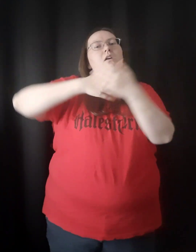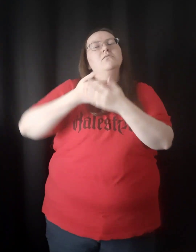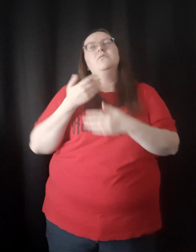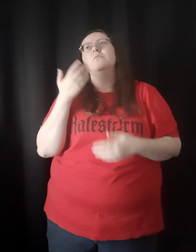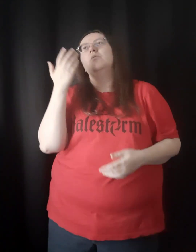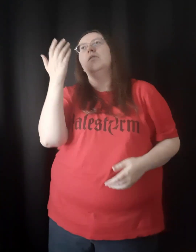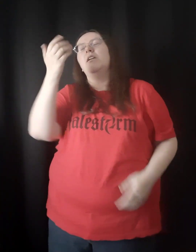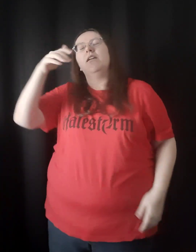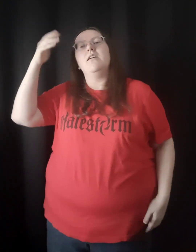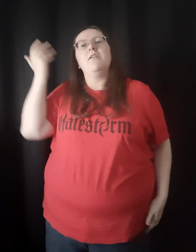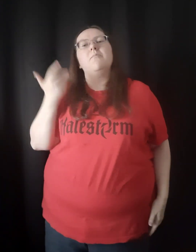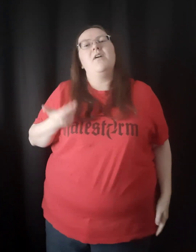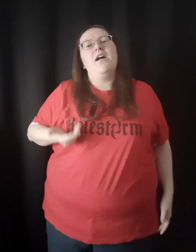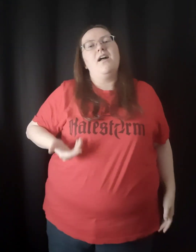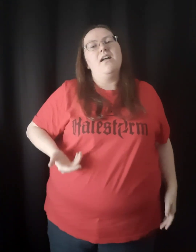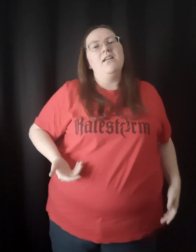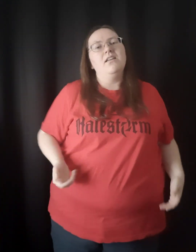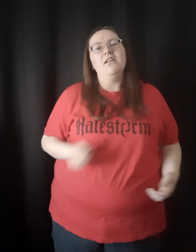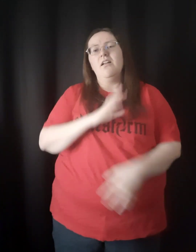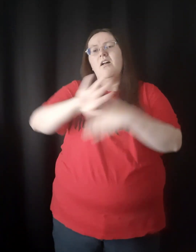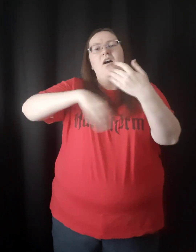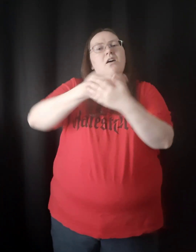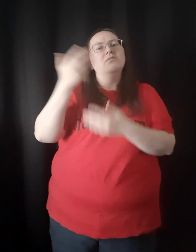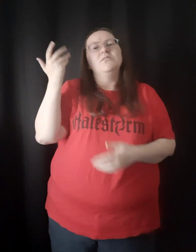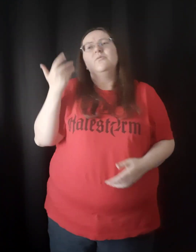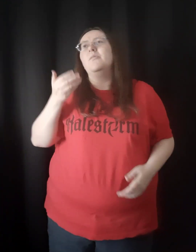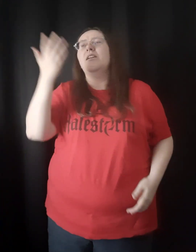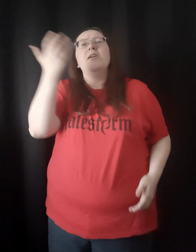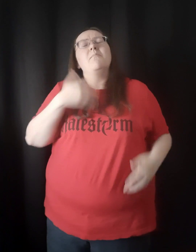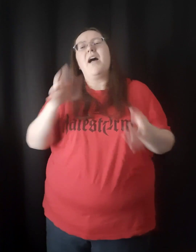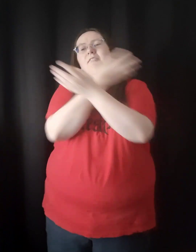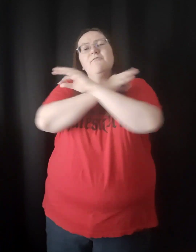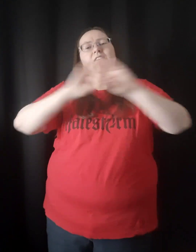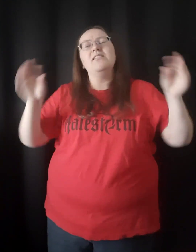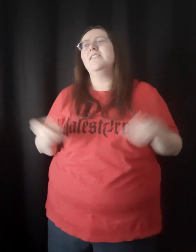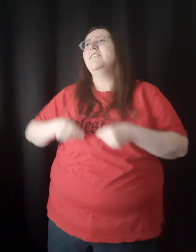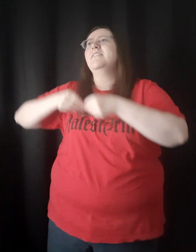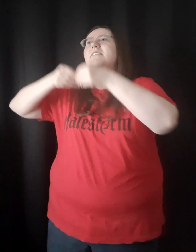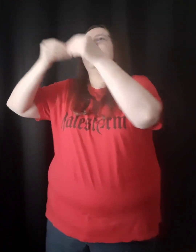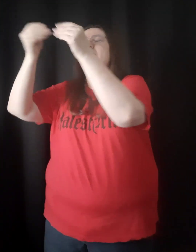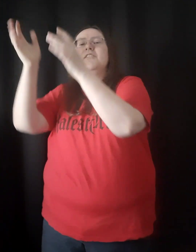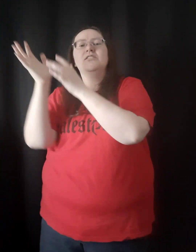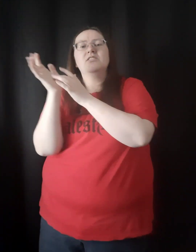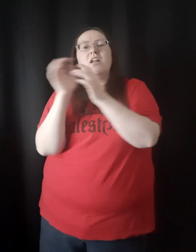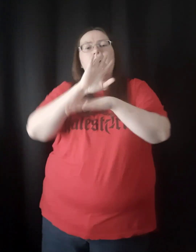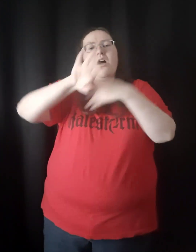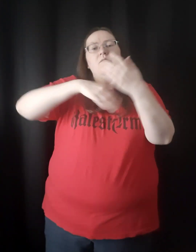All to Him, I All to Him I freely give